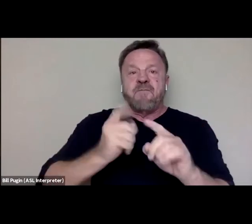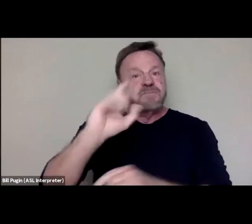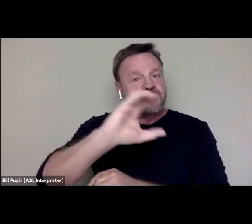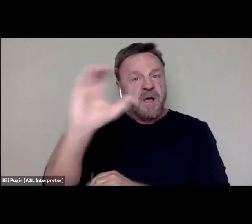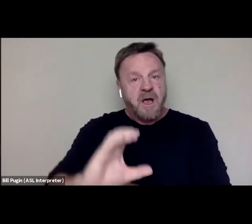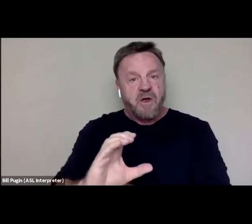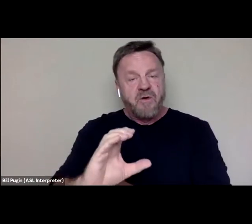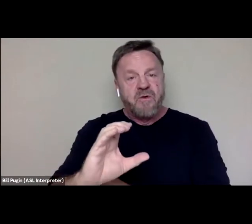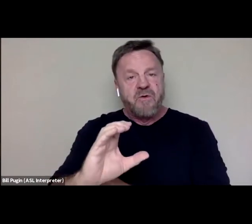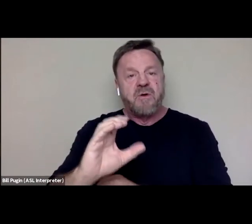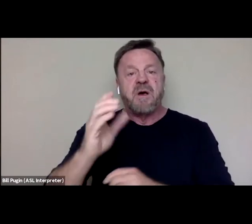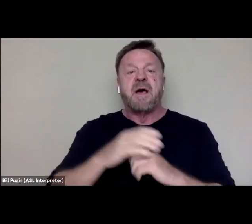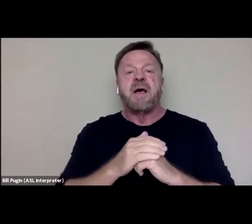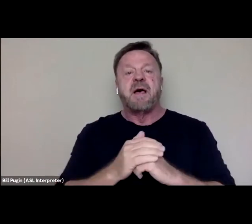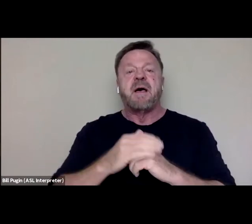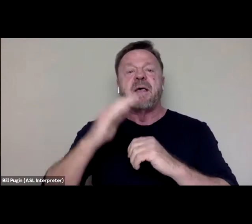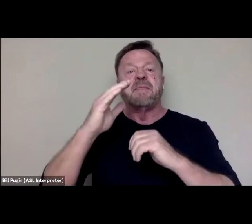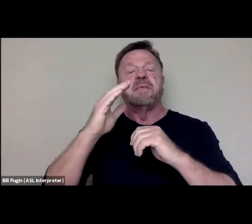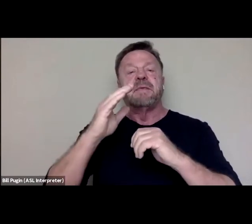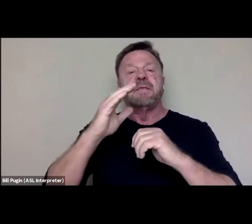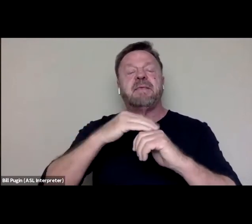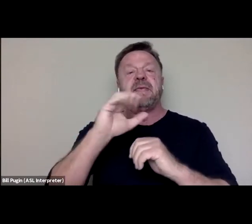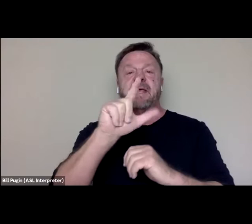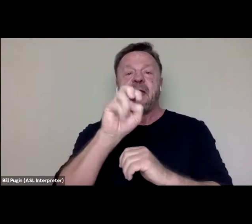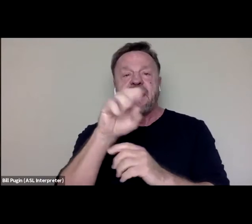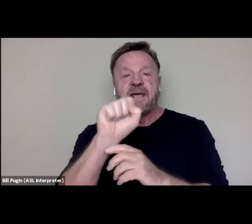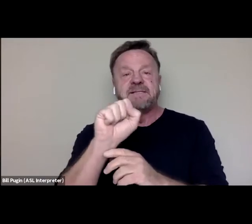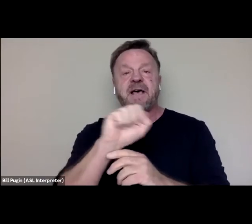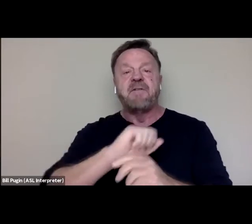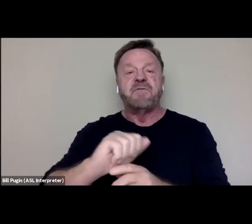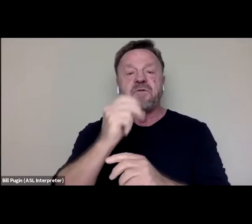on the unceded lands of the Three Fire peoples: